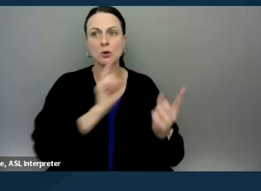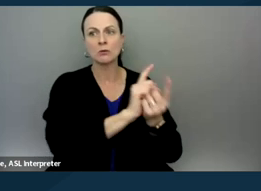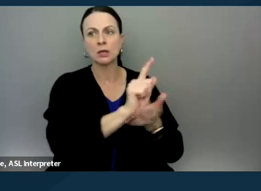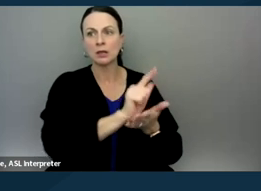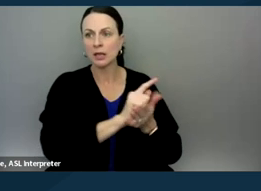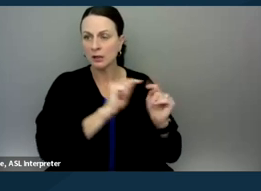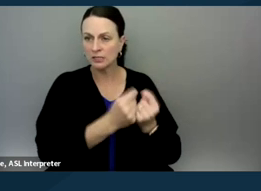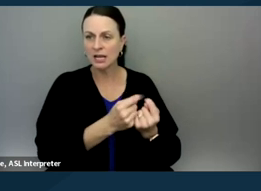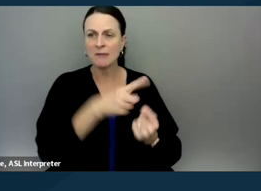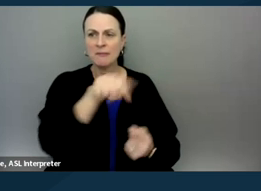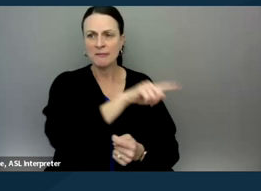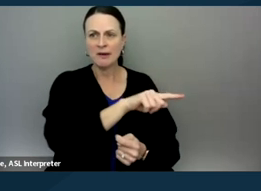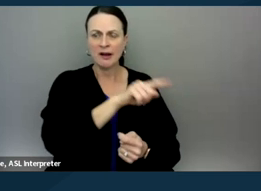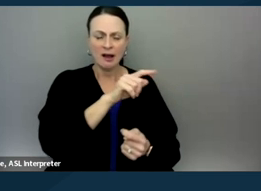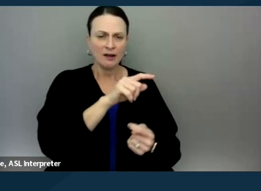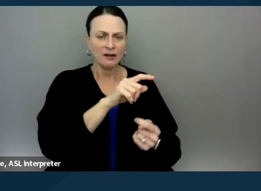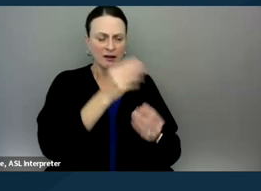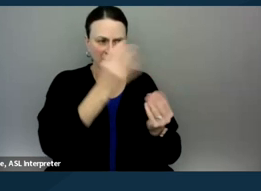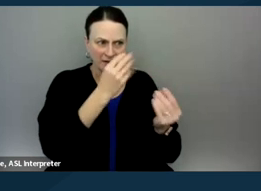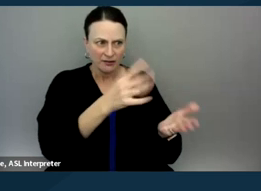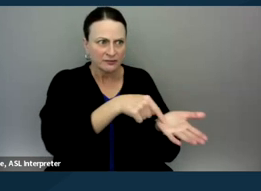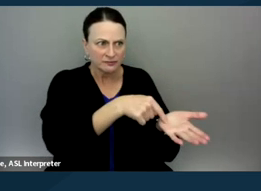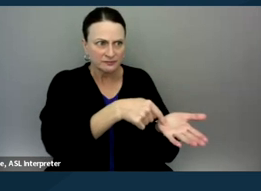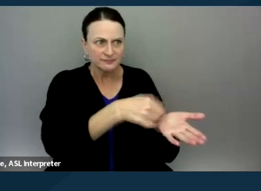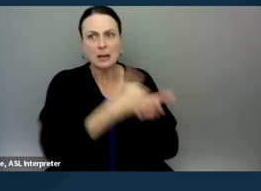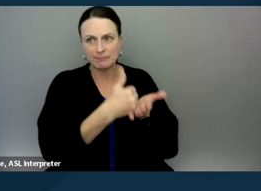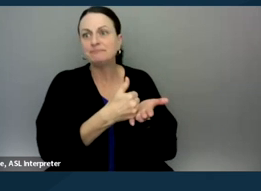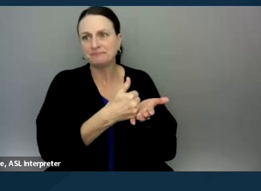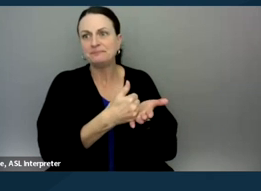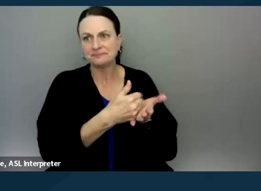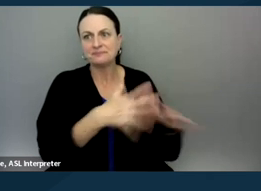that they needed to be able to really take on this systemic issue.